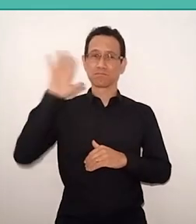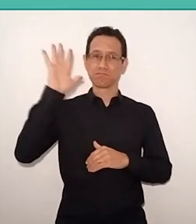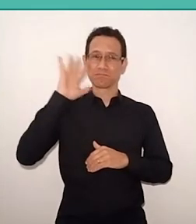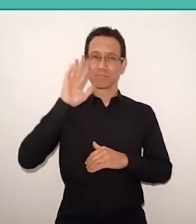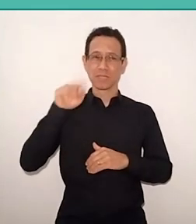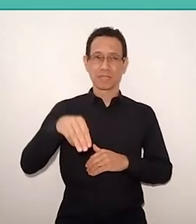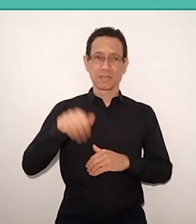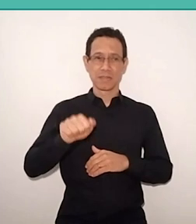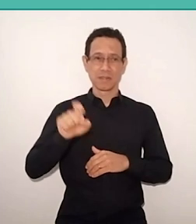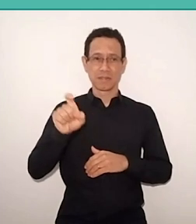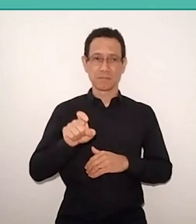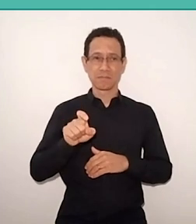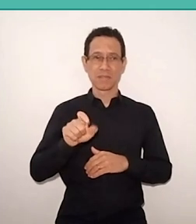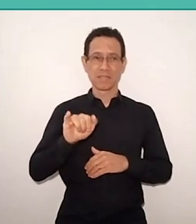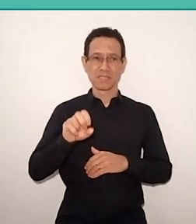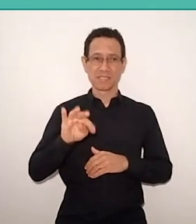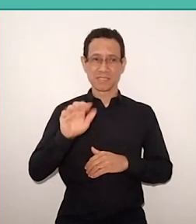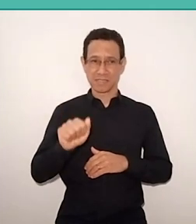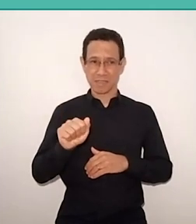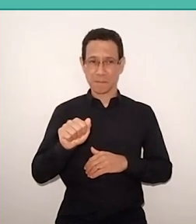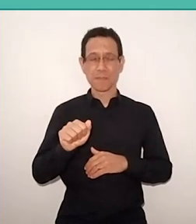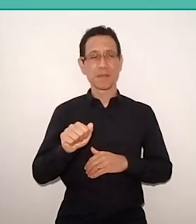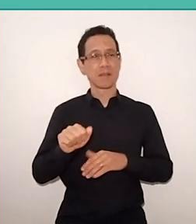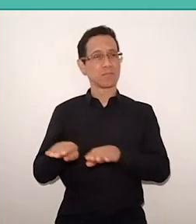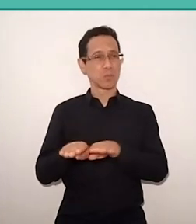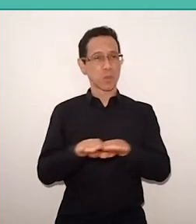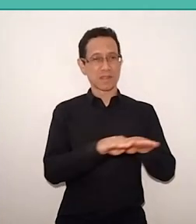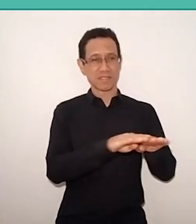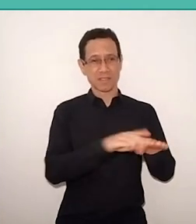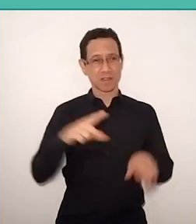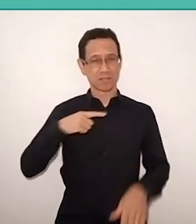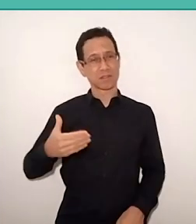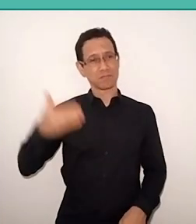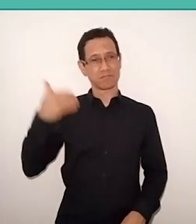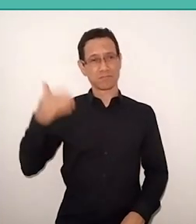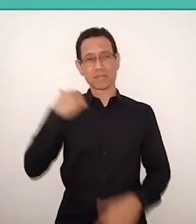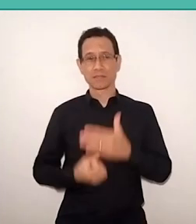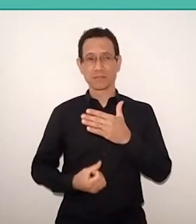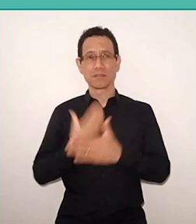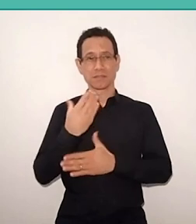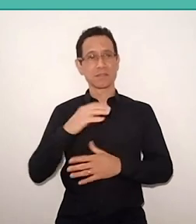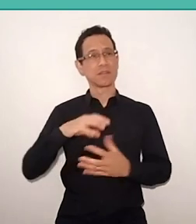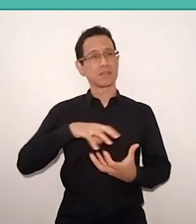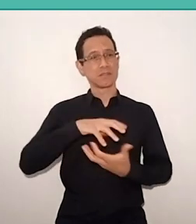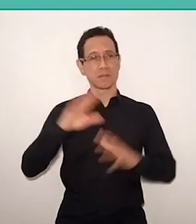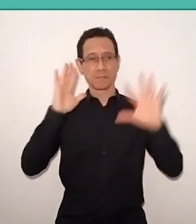of equality, it was at the time of the international emergence from Freire's thought